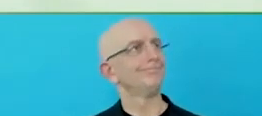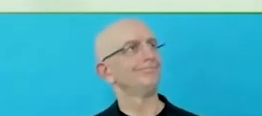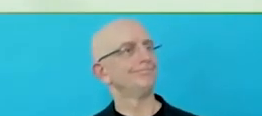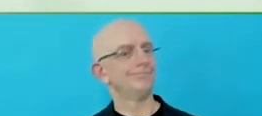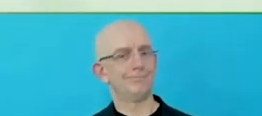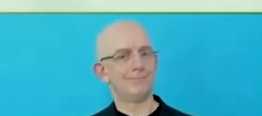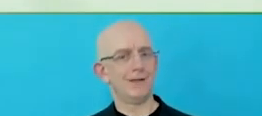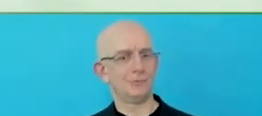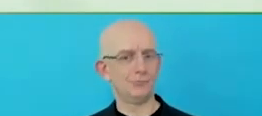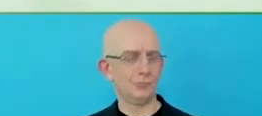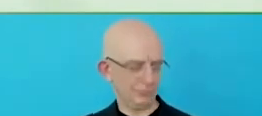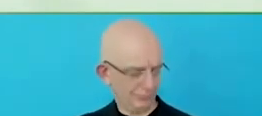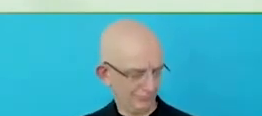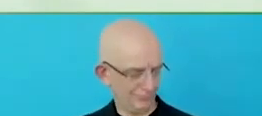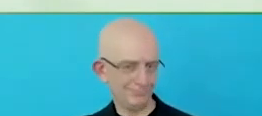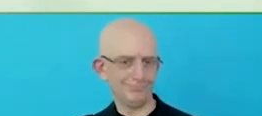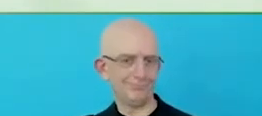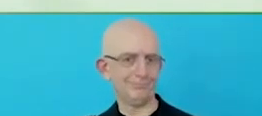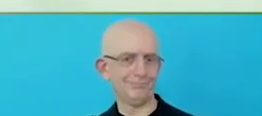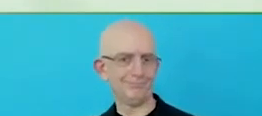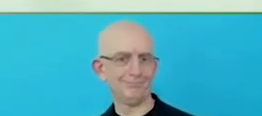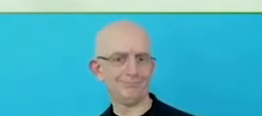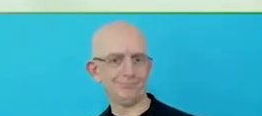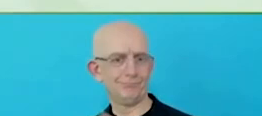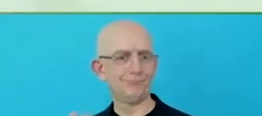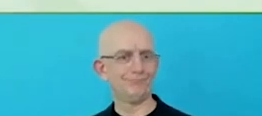A little bit of how that is looking right now.